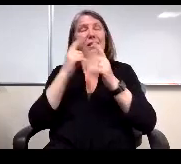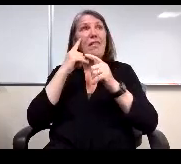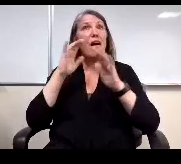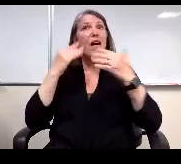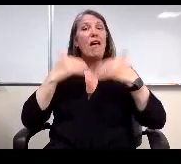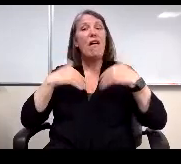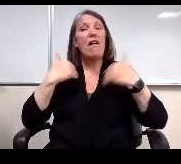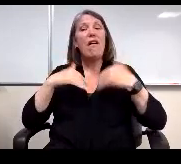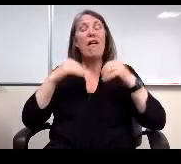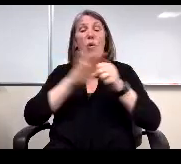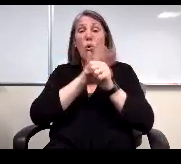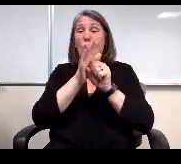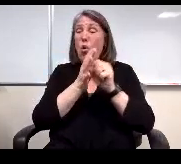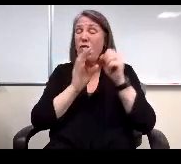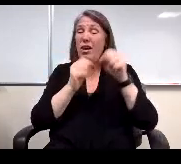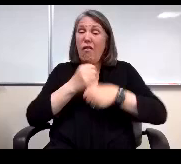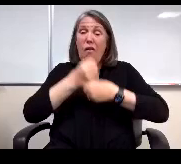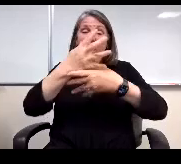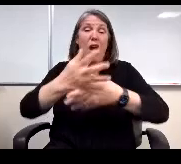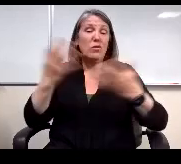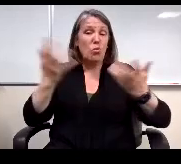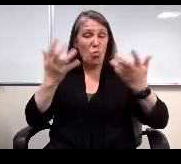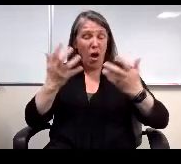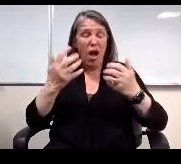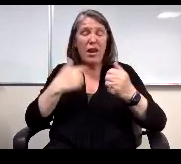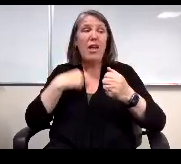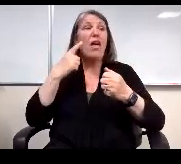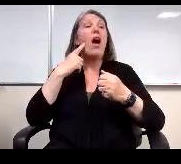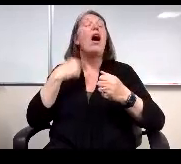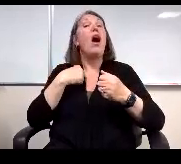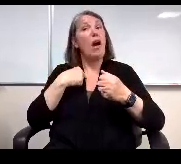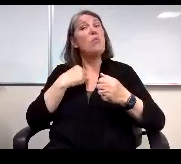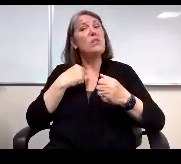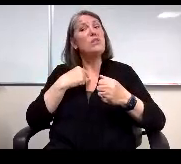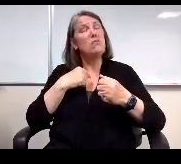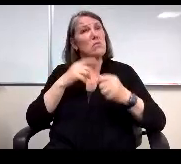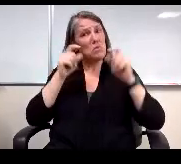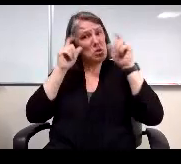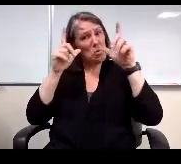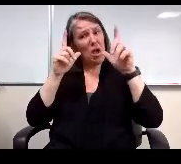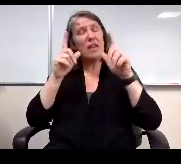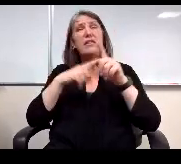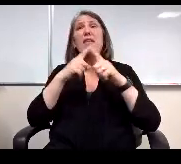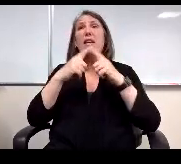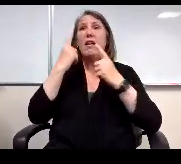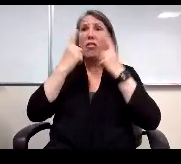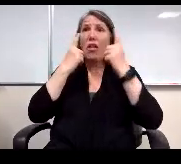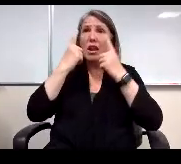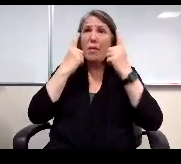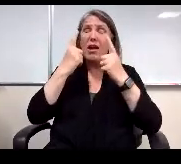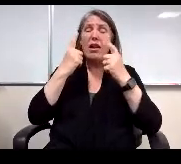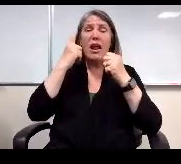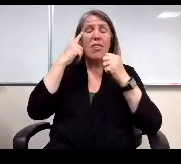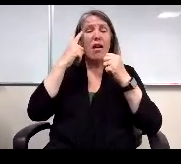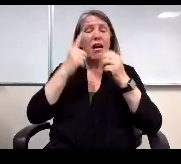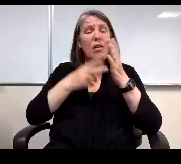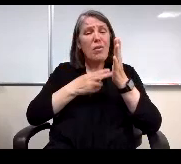What have covid rot and like you said, I was pleasantly surprised. And I think about it. The integrity of our children